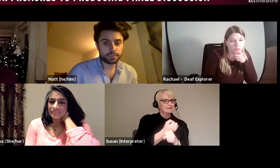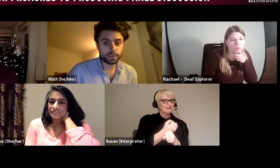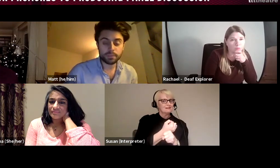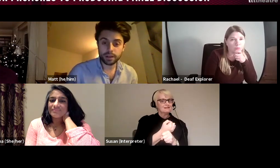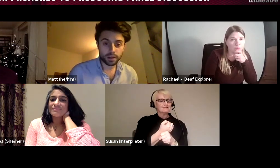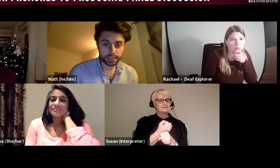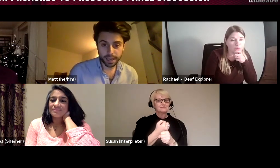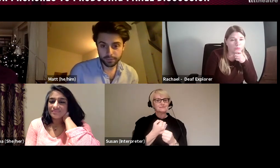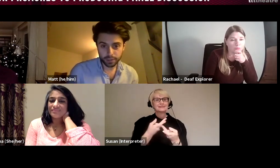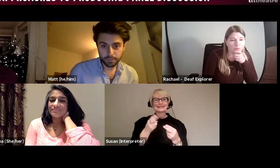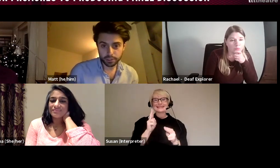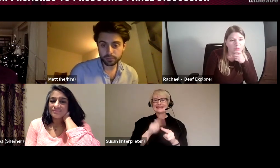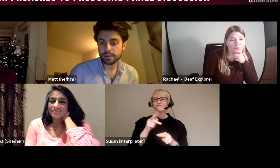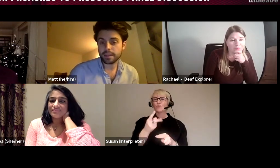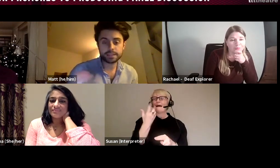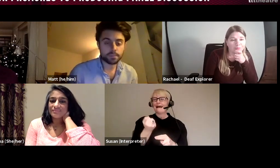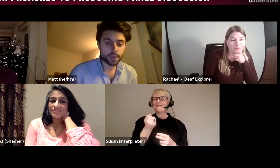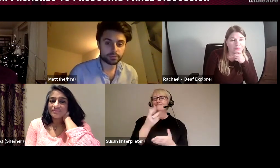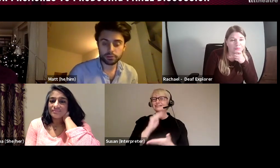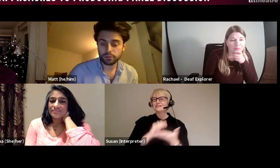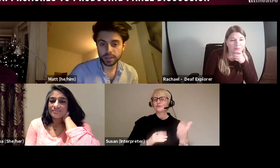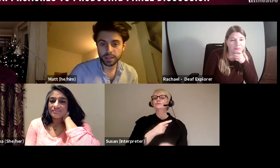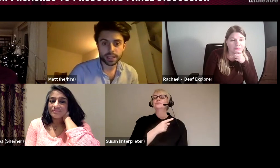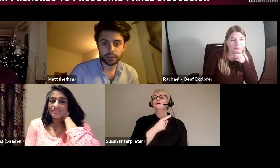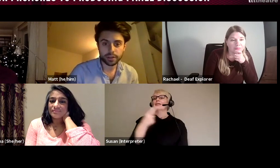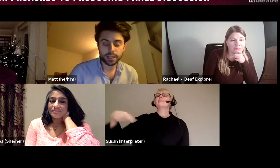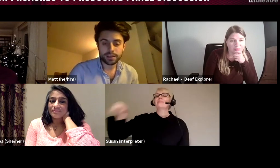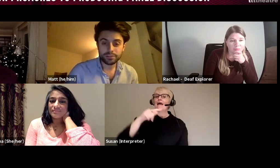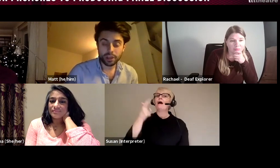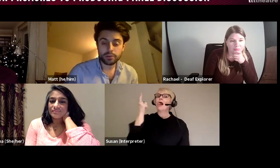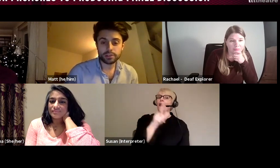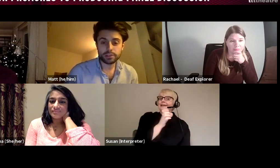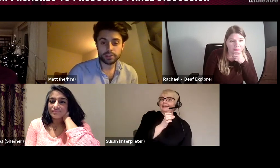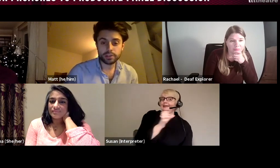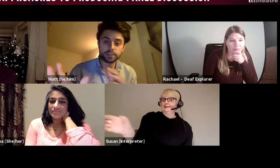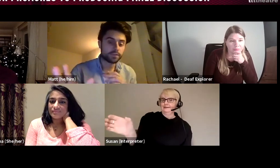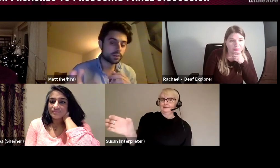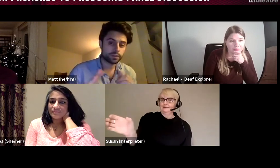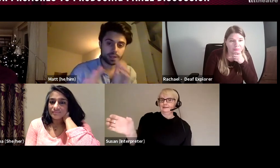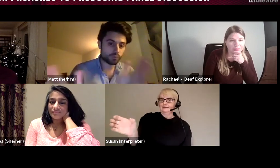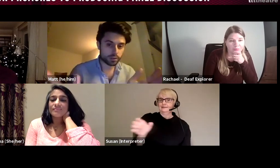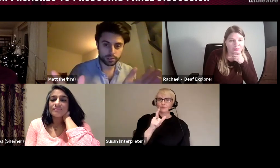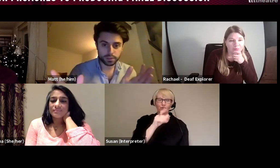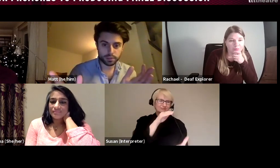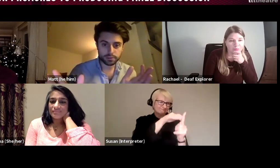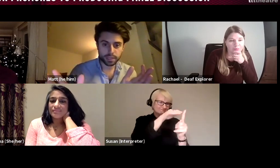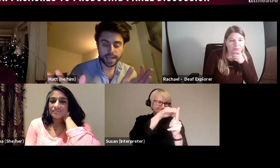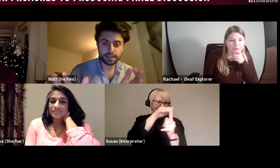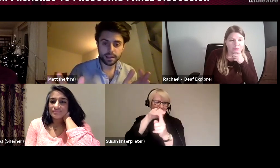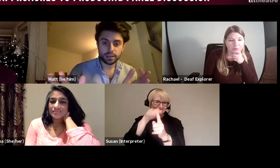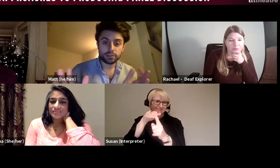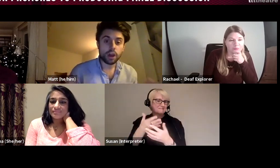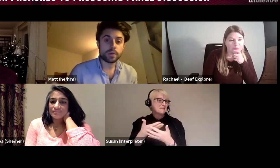people are lucky to have you on their books so go to those avenues whichever you take knowing